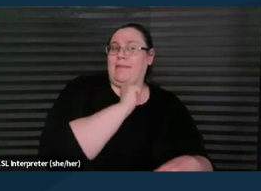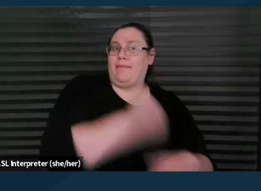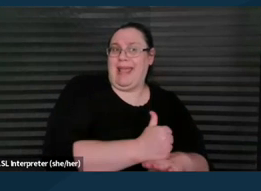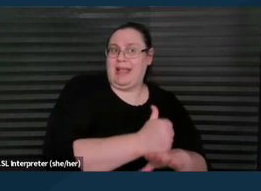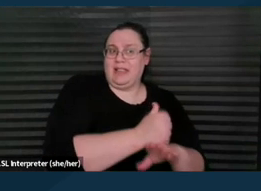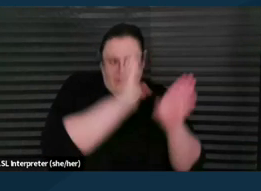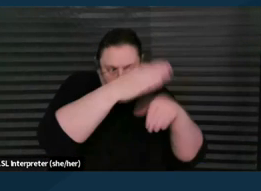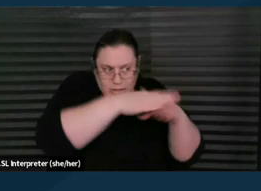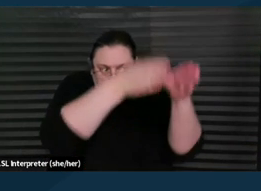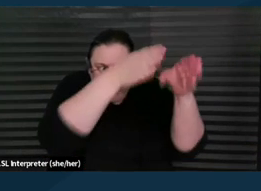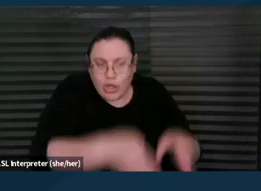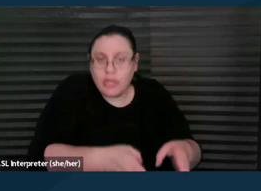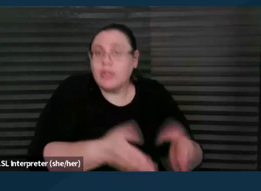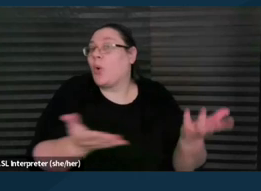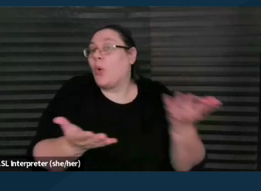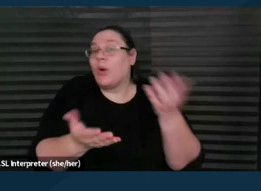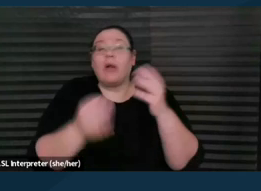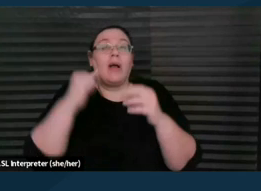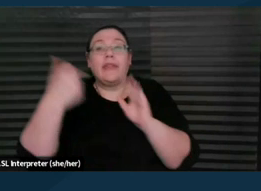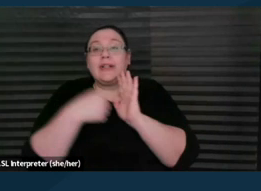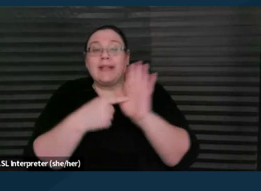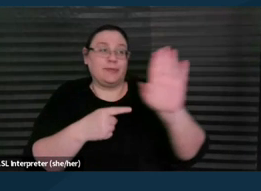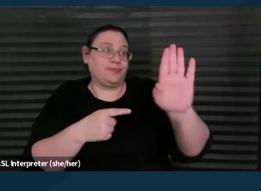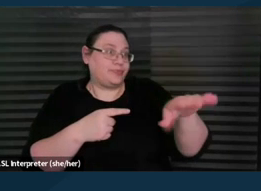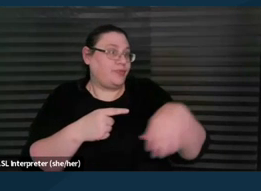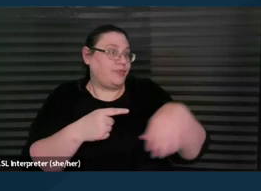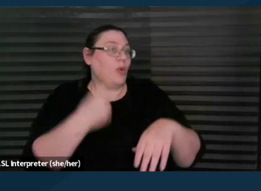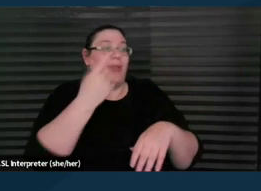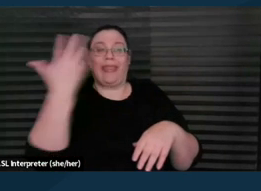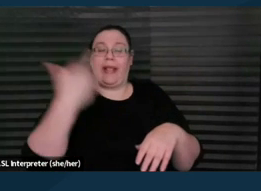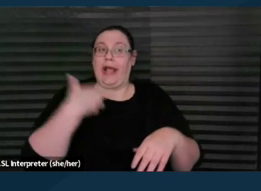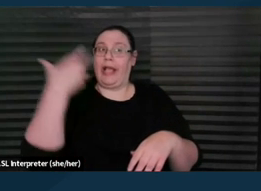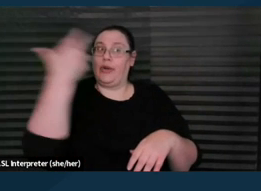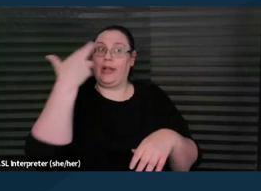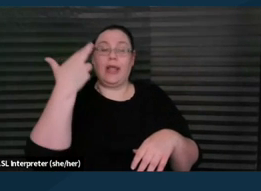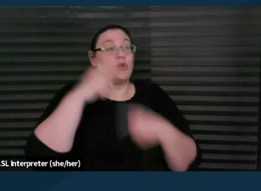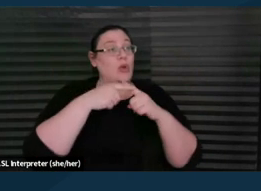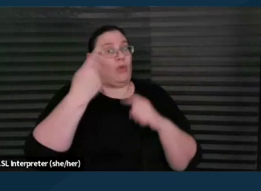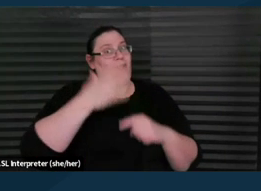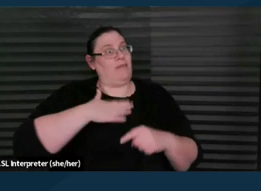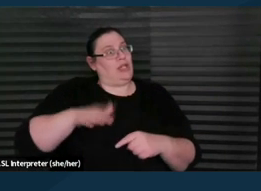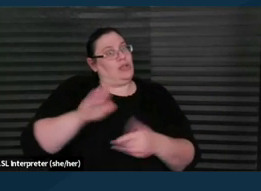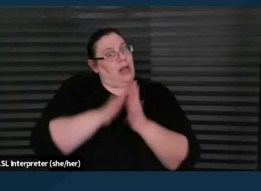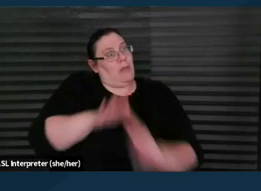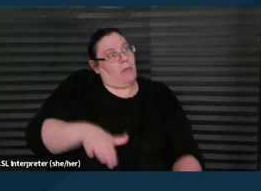Or I might say something like, you know, one thing I realized as my, one of my children got older who struggled in, you know,